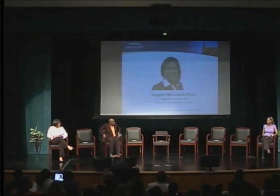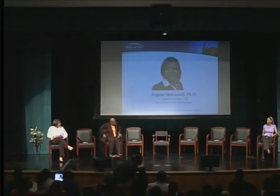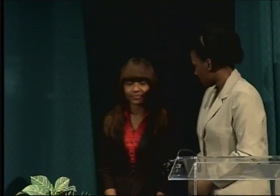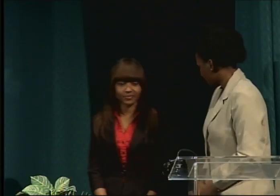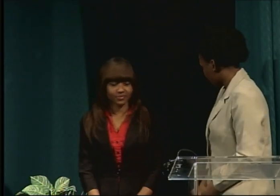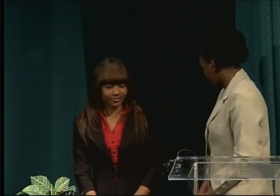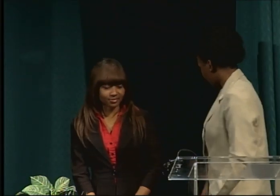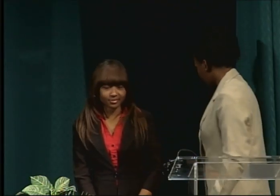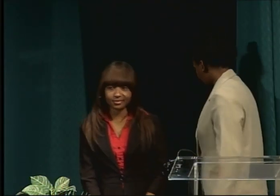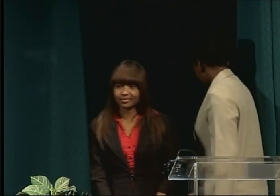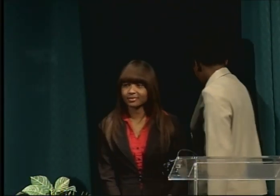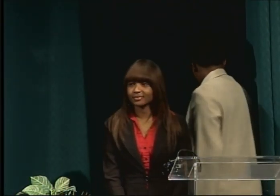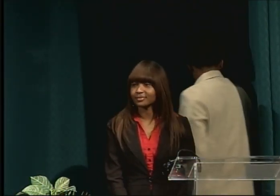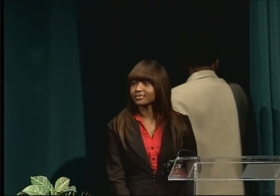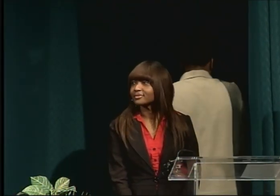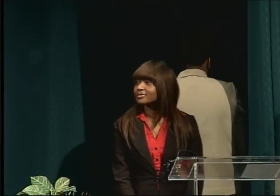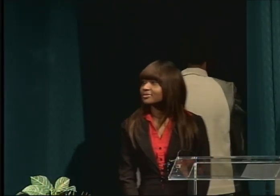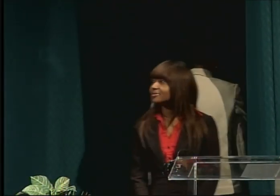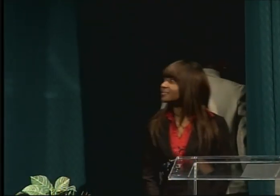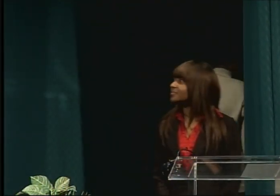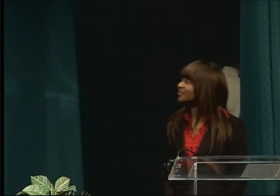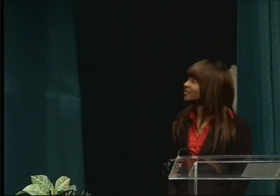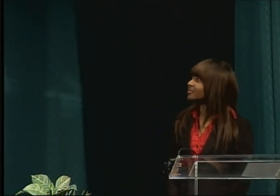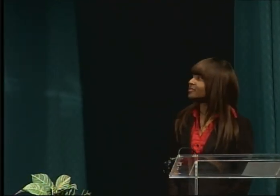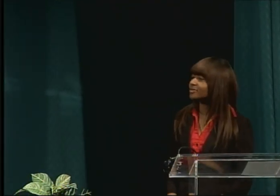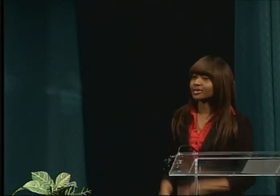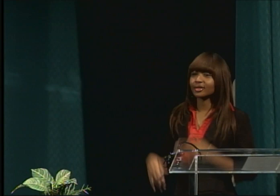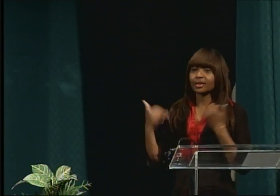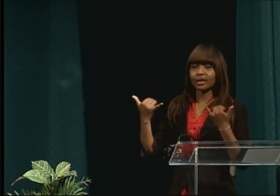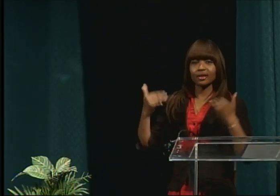Next we would like to welcome Dr. Angela McCaskill